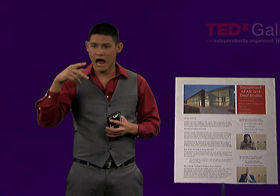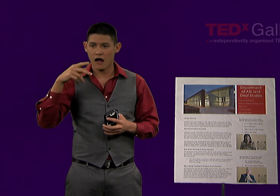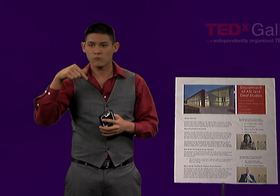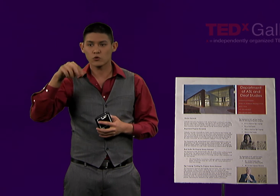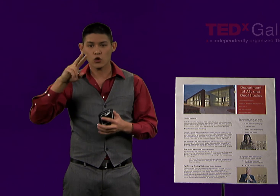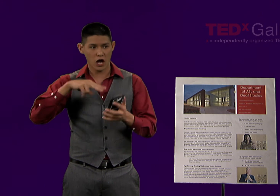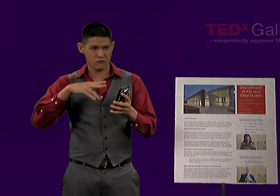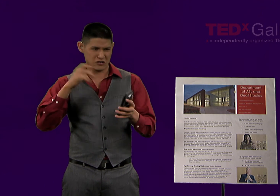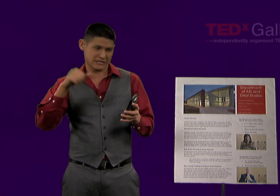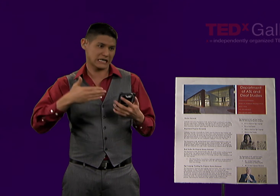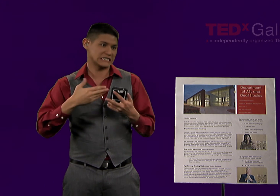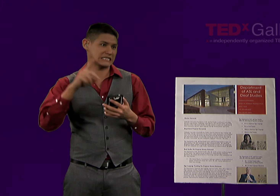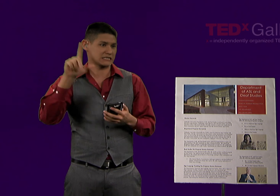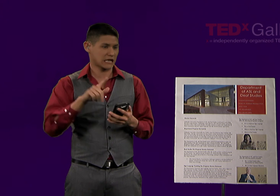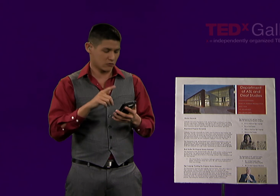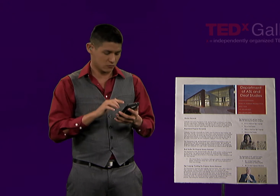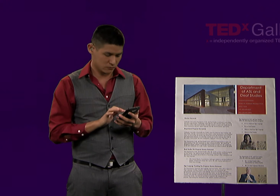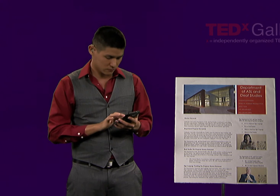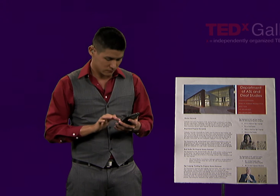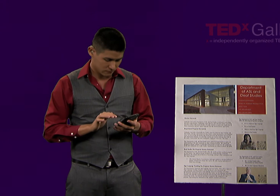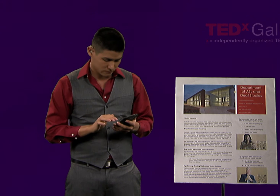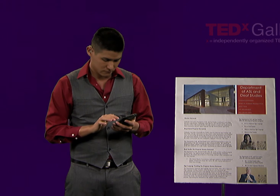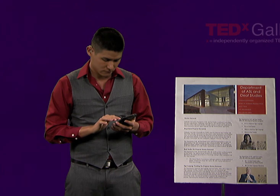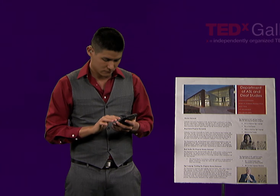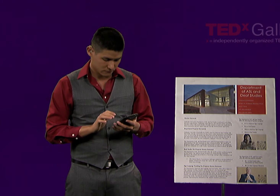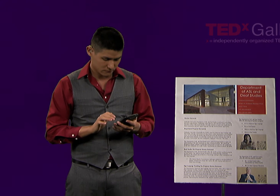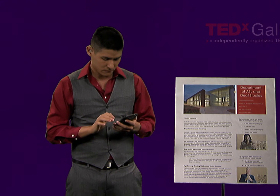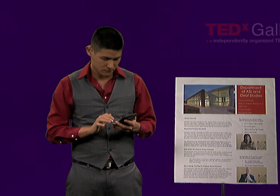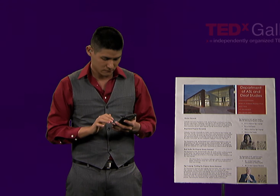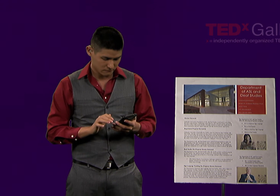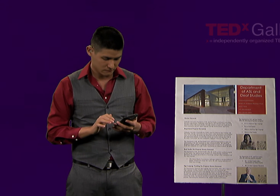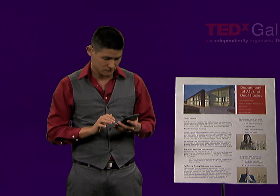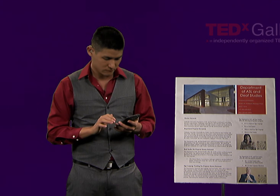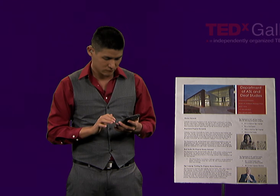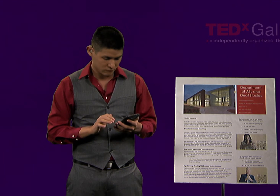There's actually free QR reader apps out there in abundance.